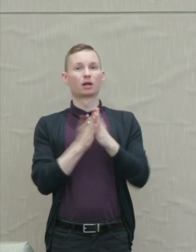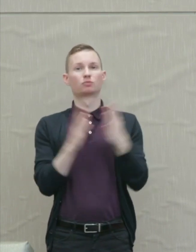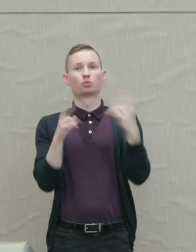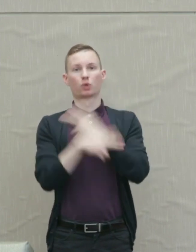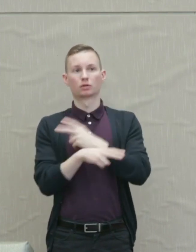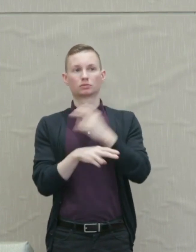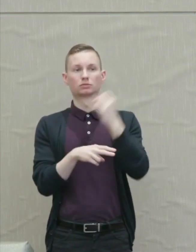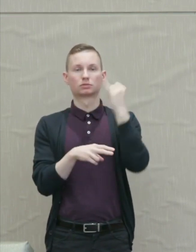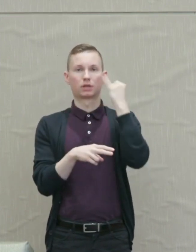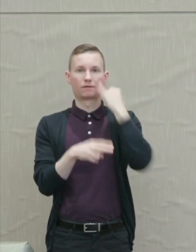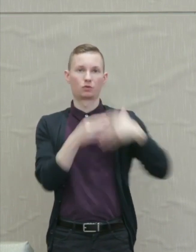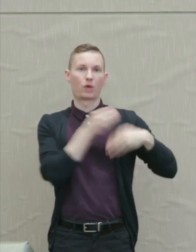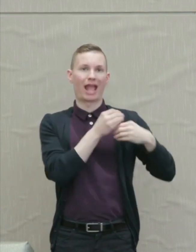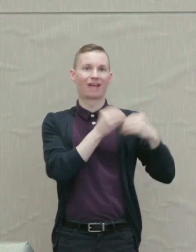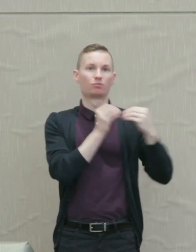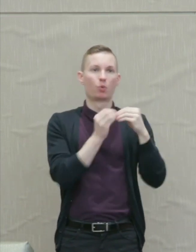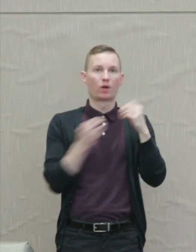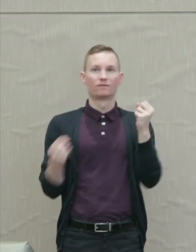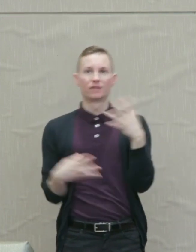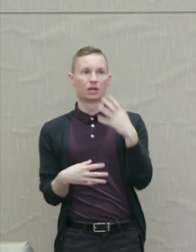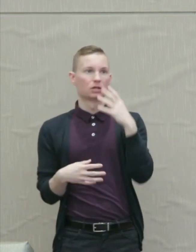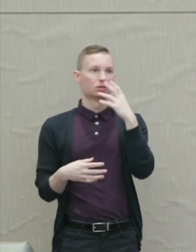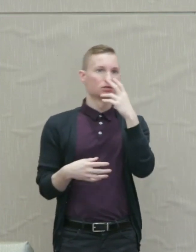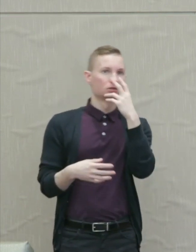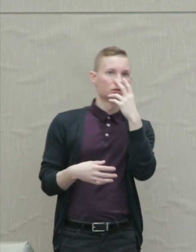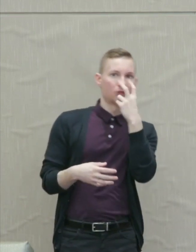fear and sense of helplessness.